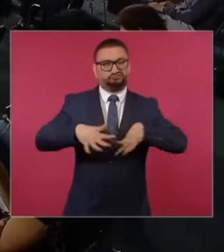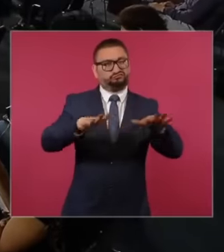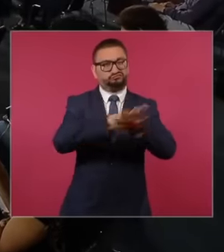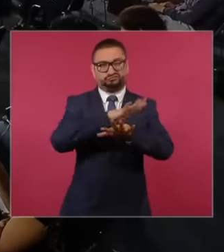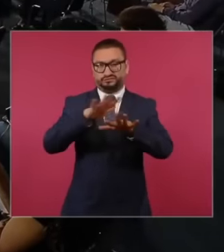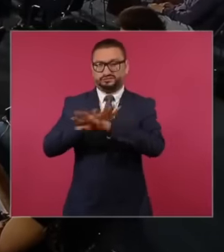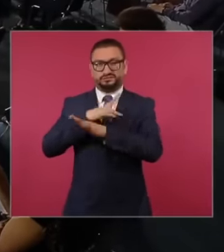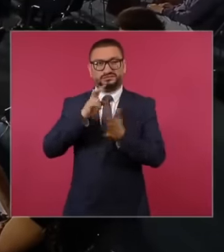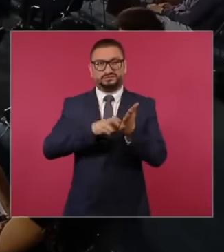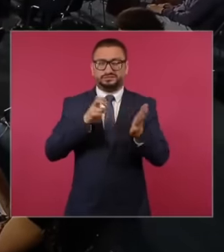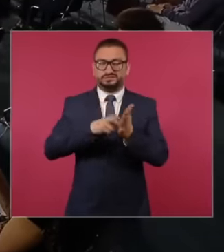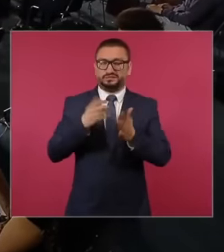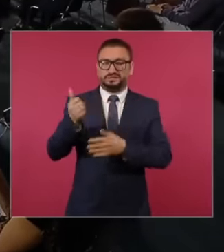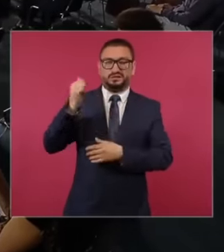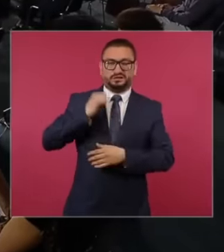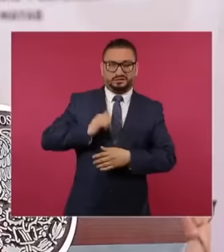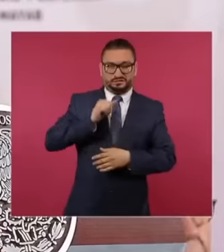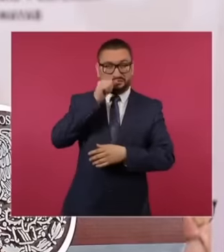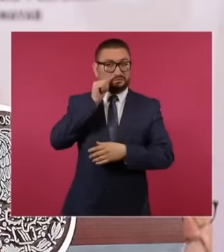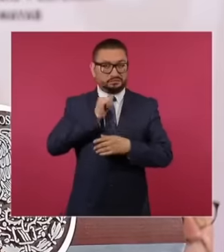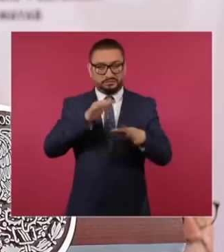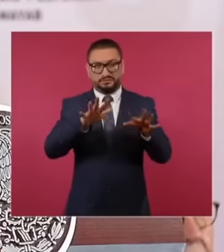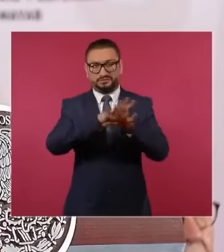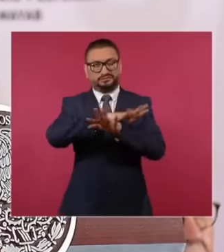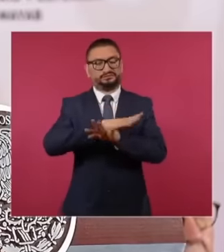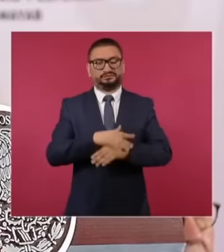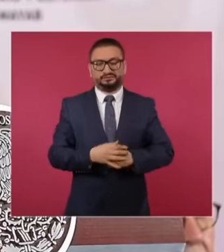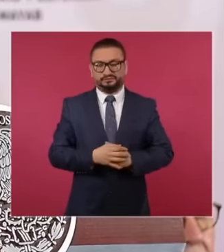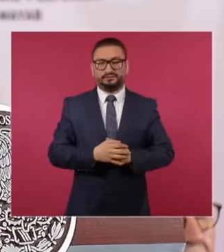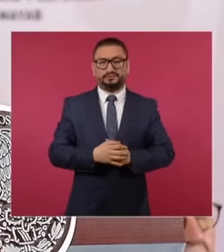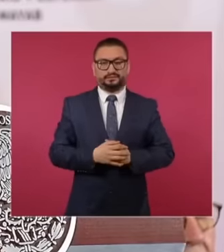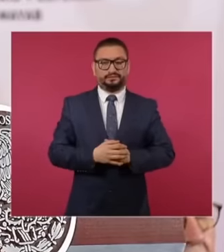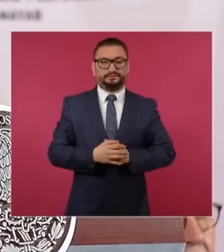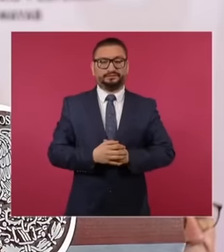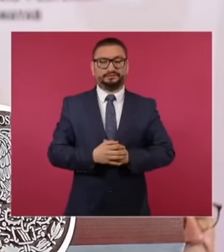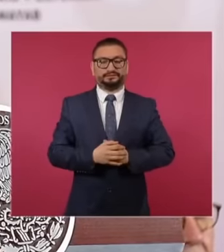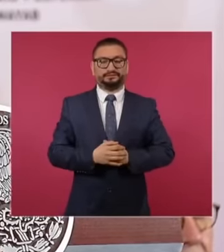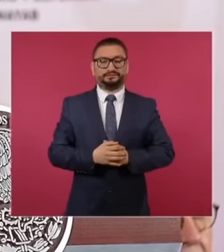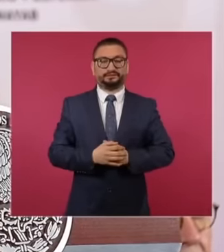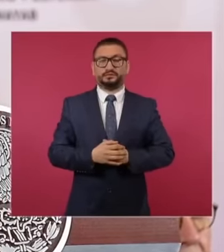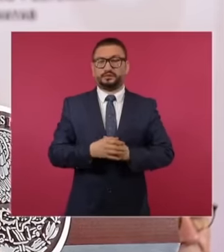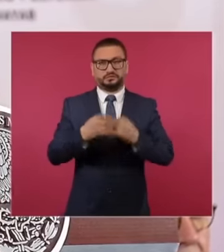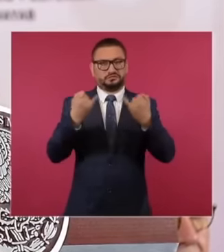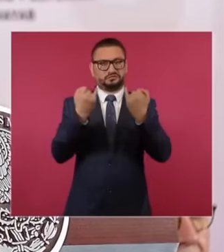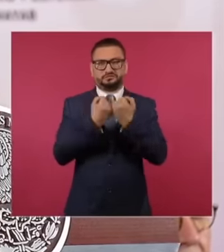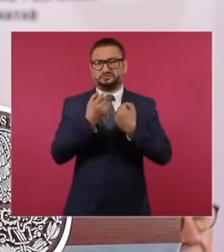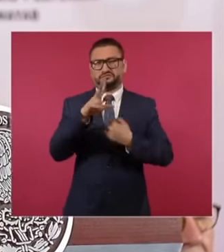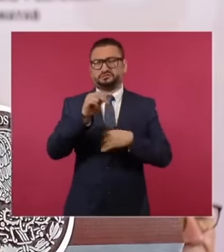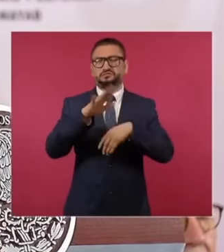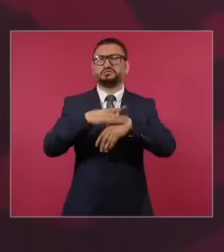since the time of Juárez it is not the same and it is not the same because it is not